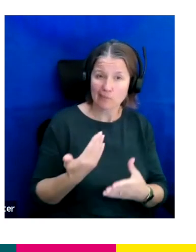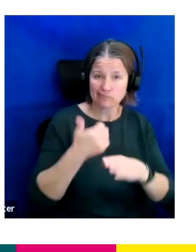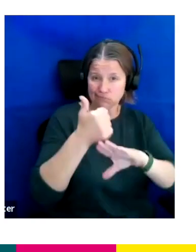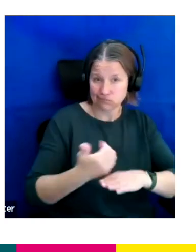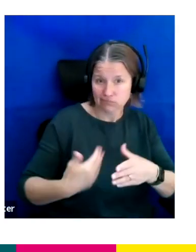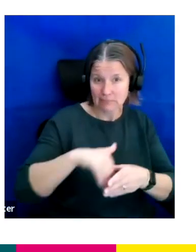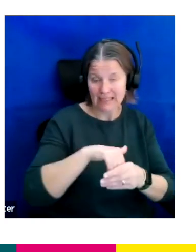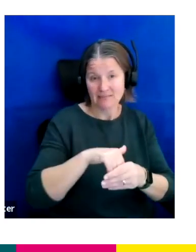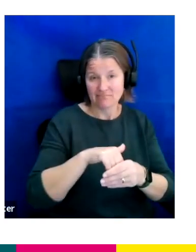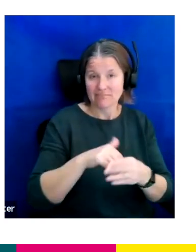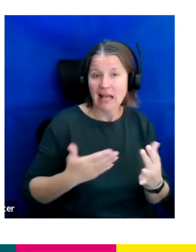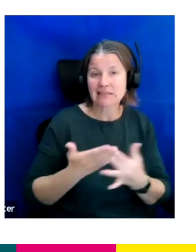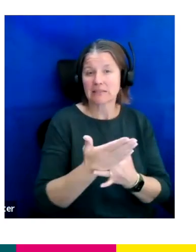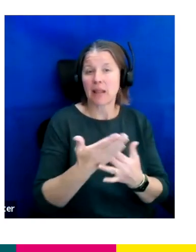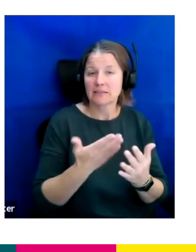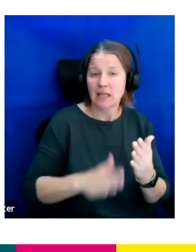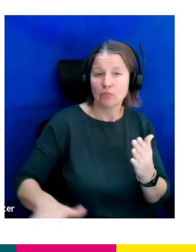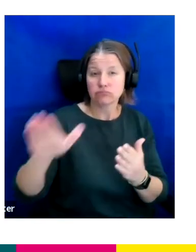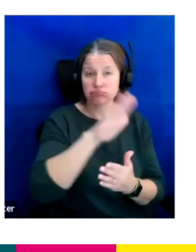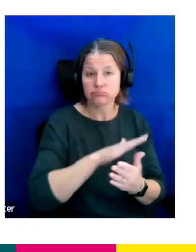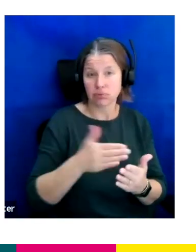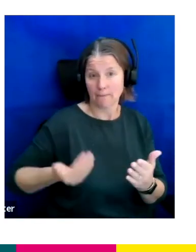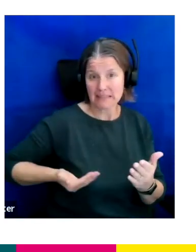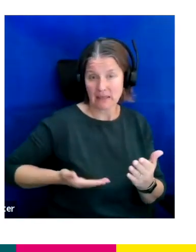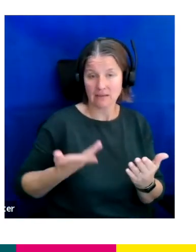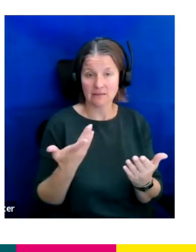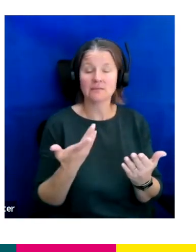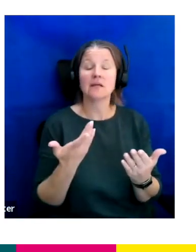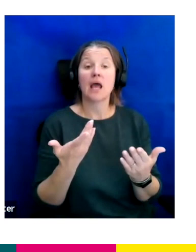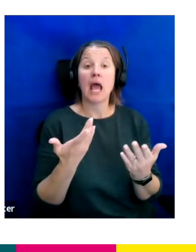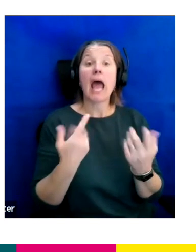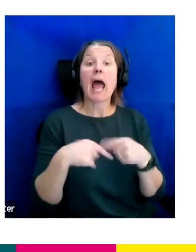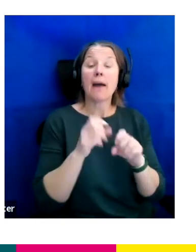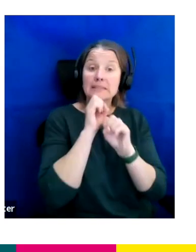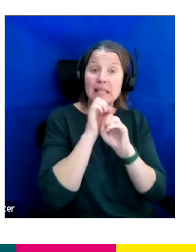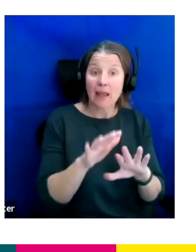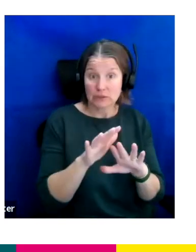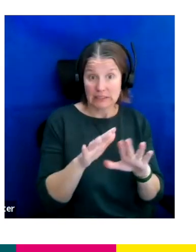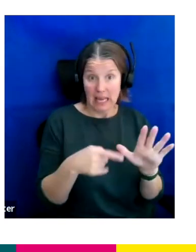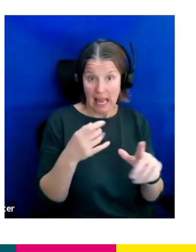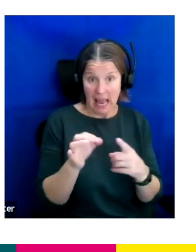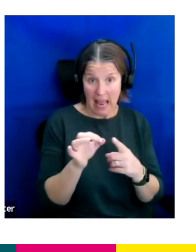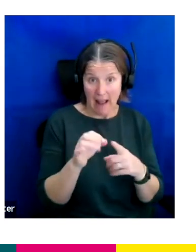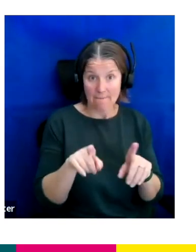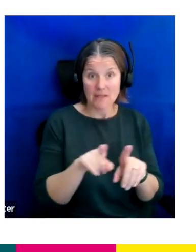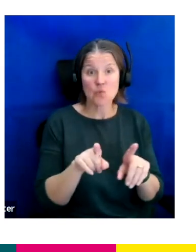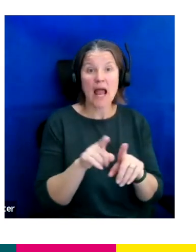So we had some great examples from the I'm a Celeb app as well as other examples in various